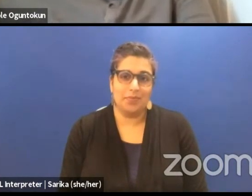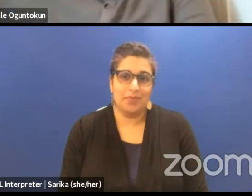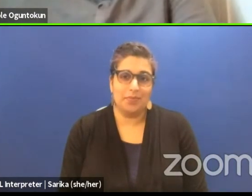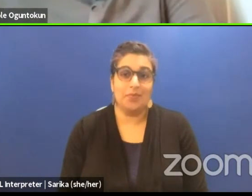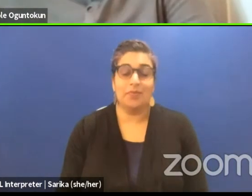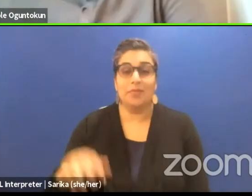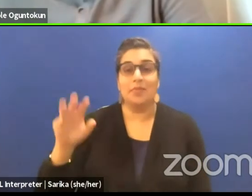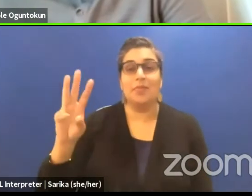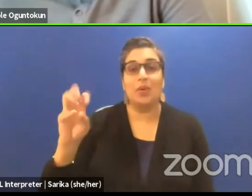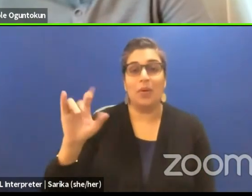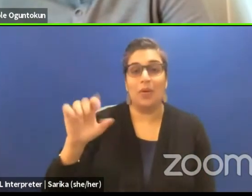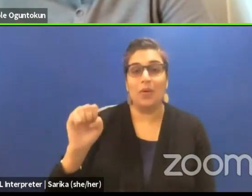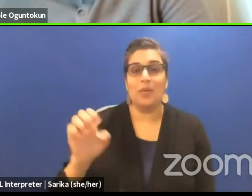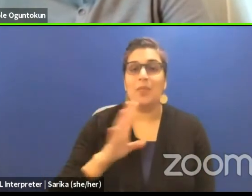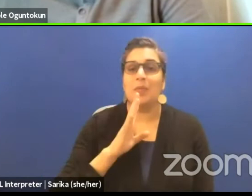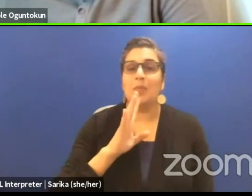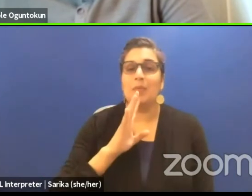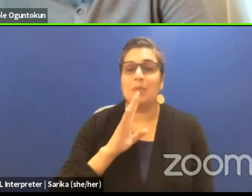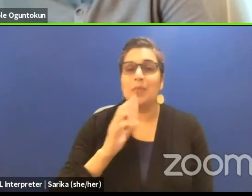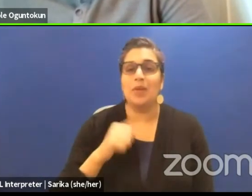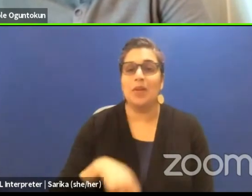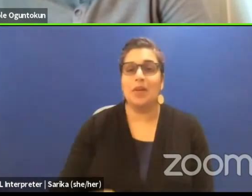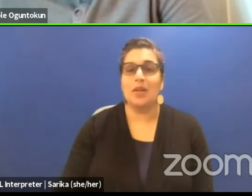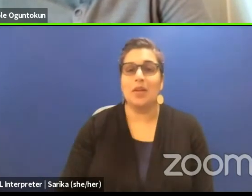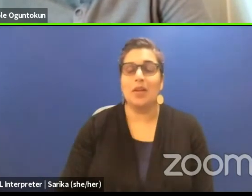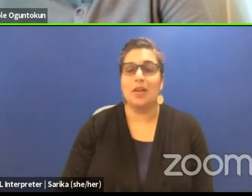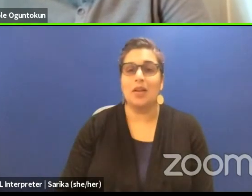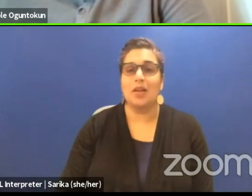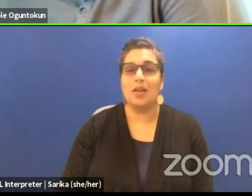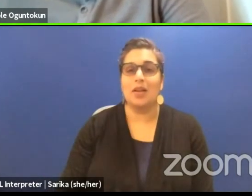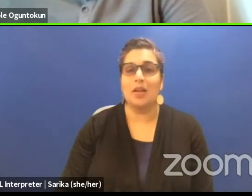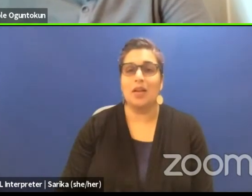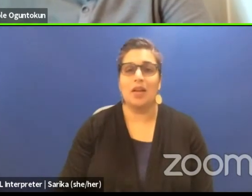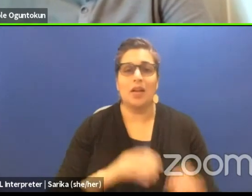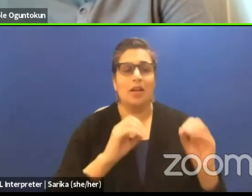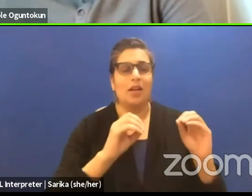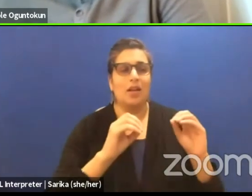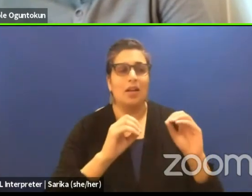I'd like to say that that thing about the African Union,